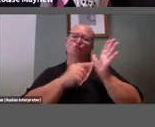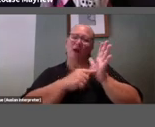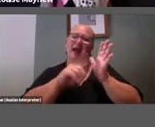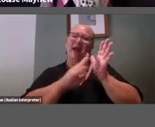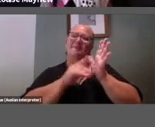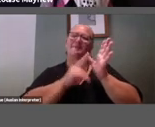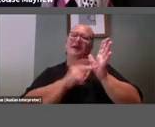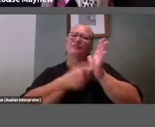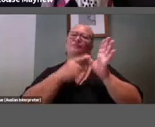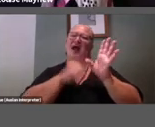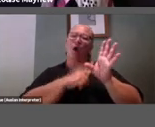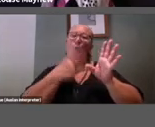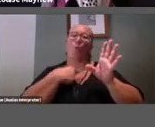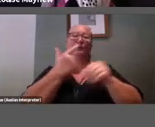previous talks.